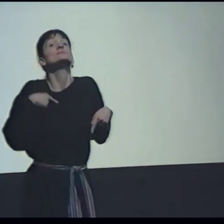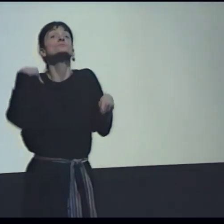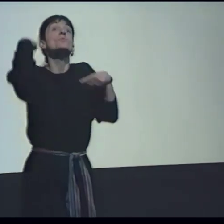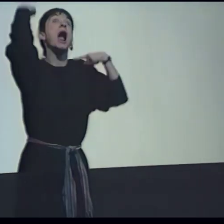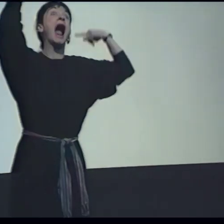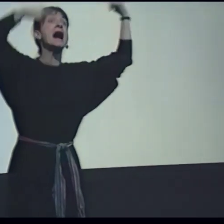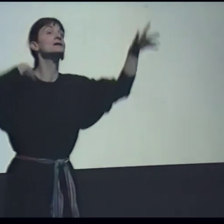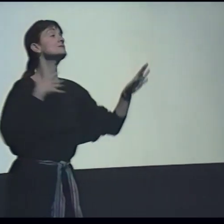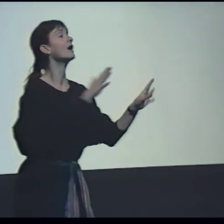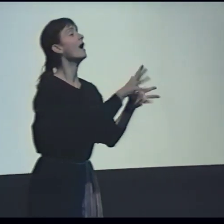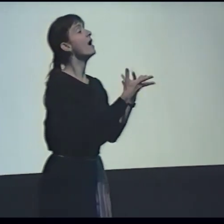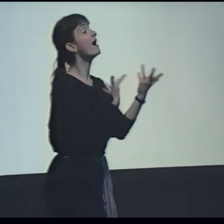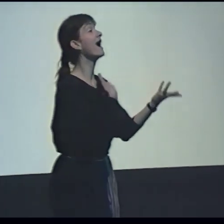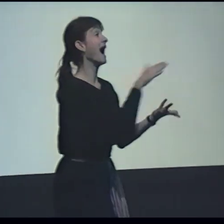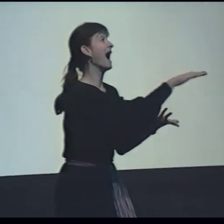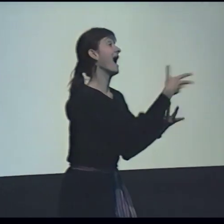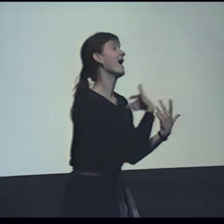Oh, I was crazy about him...